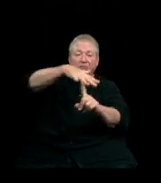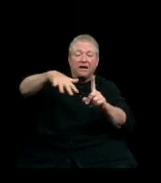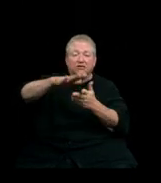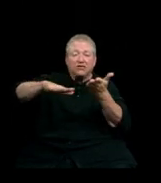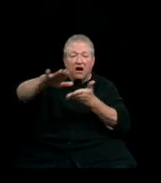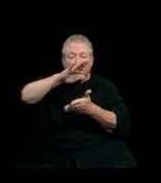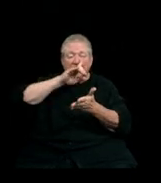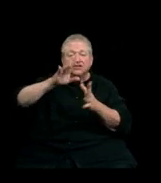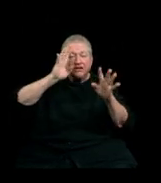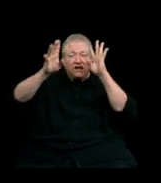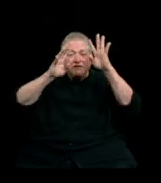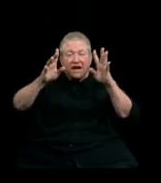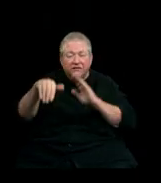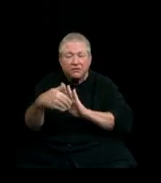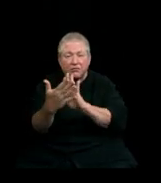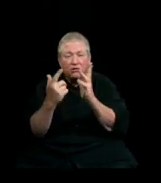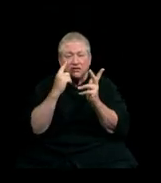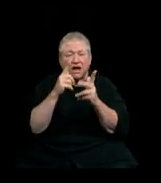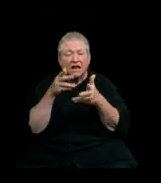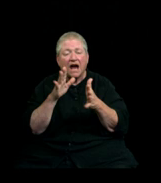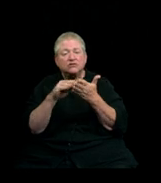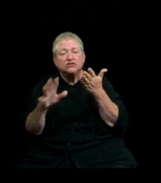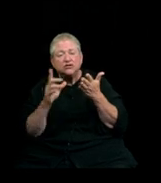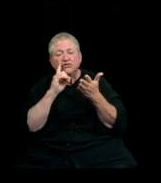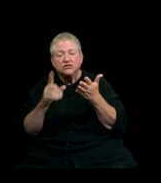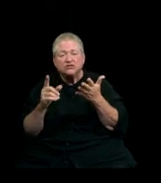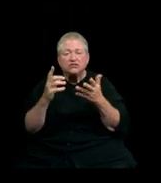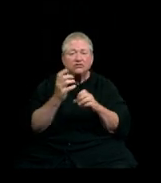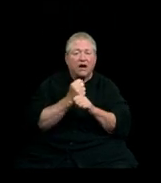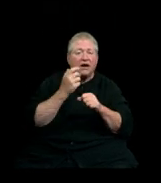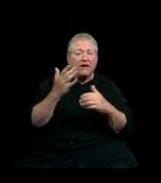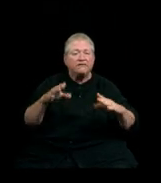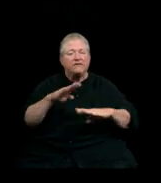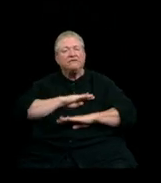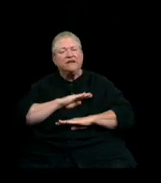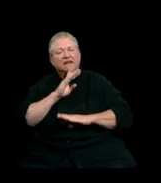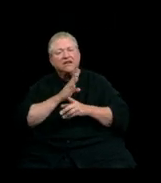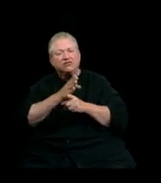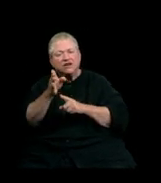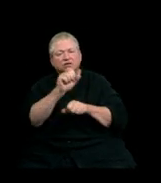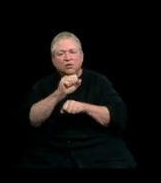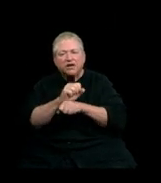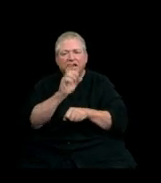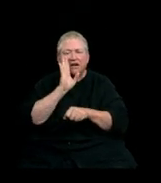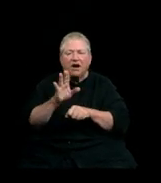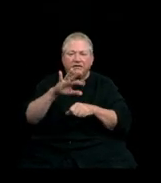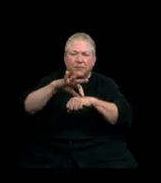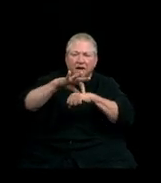is designed to prepare graduates for creative, fulfilling careers working on the planet’s most challenging environmental problems.